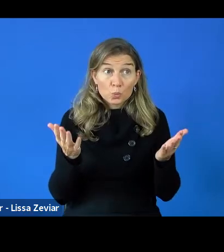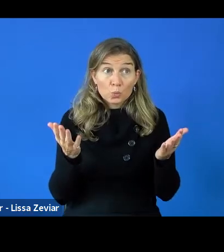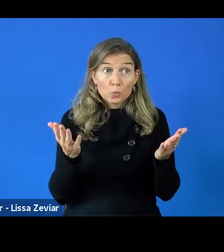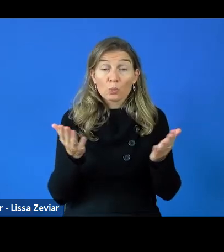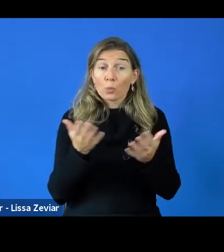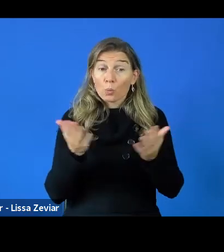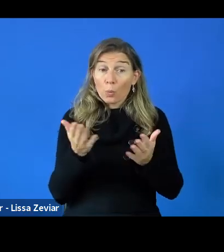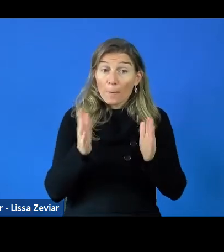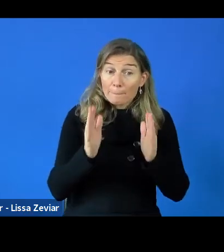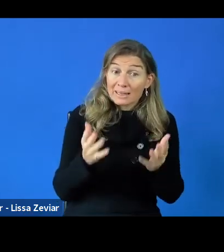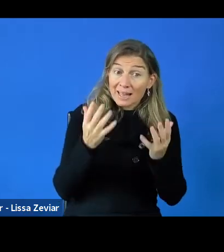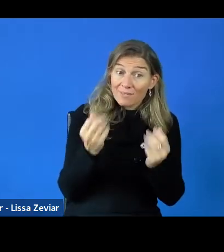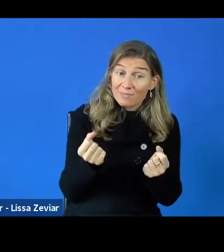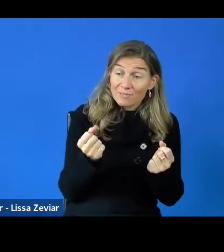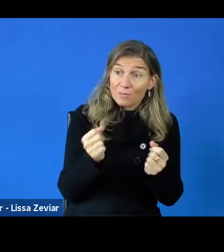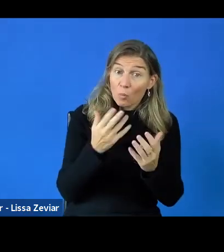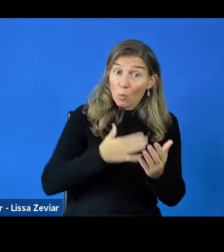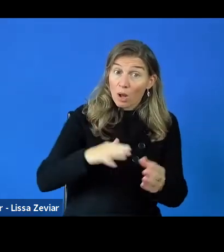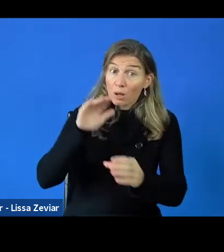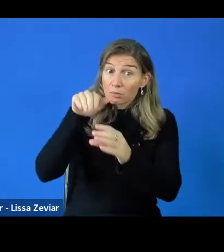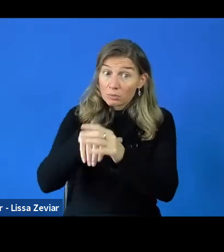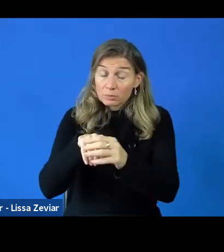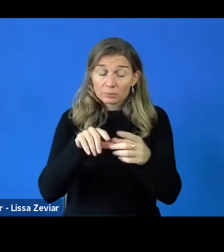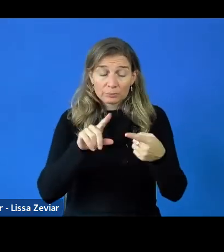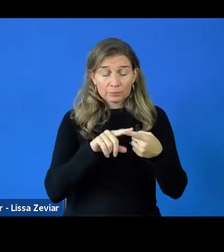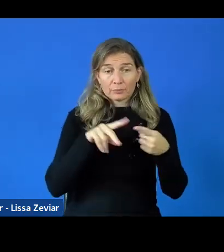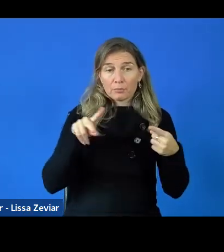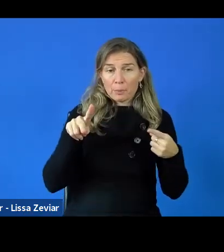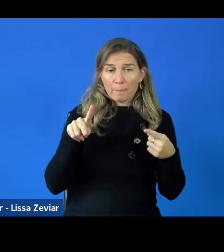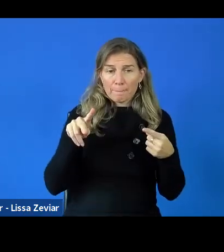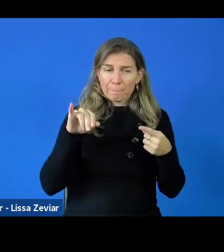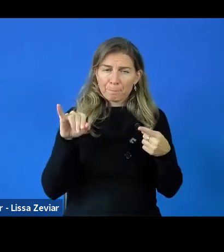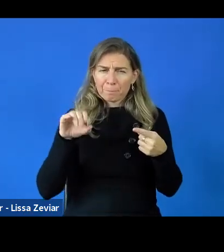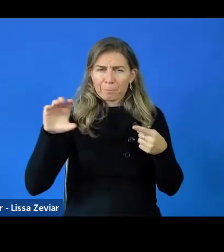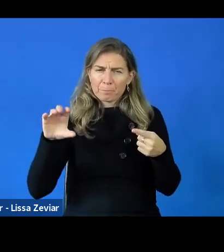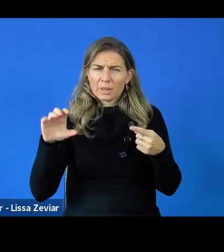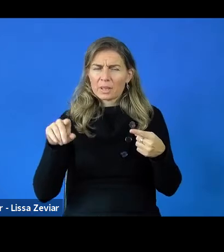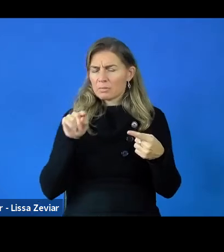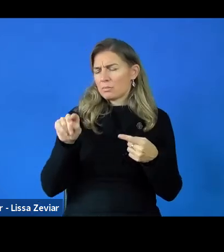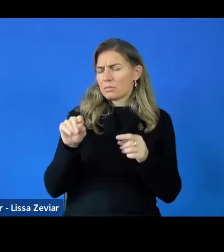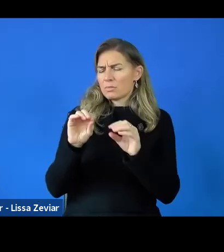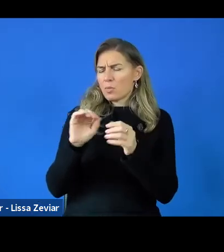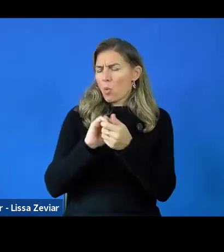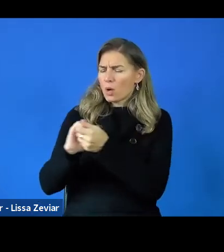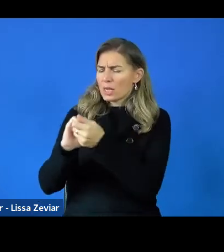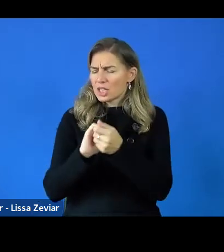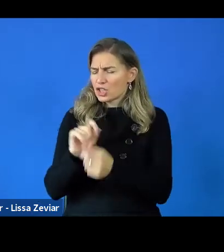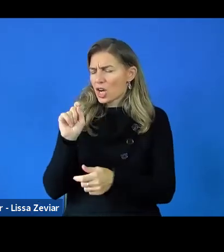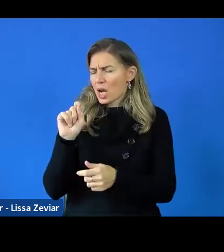It's the number of your organisation in Europe. It takes you 3 minutes to generate your PIC number.